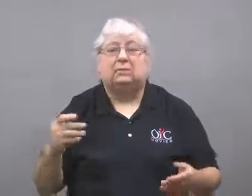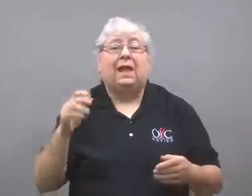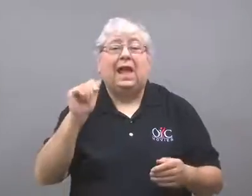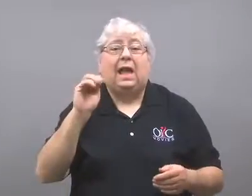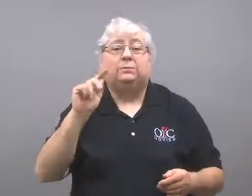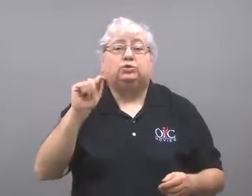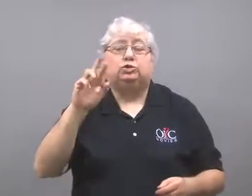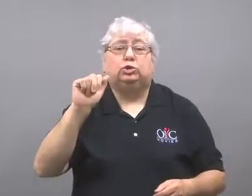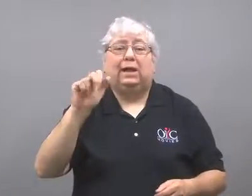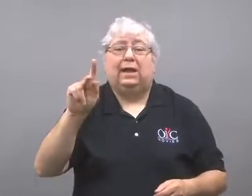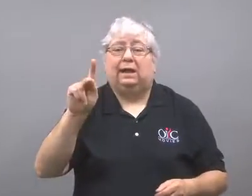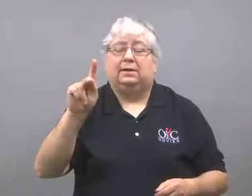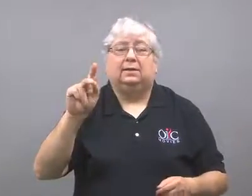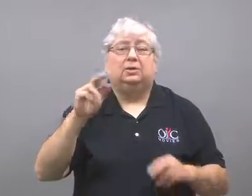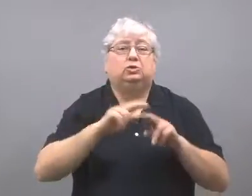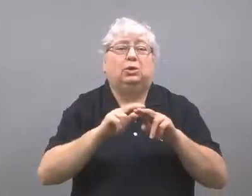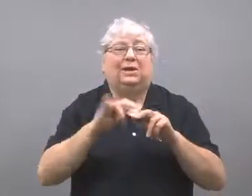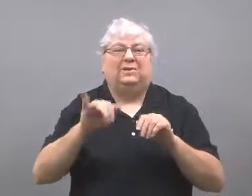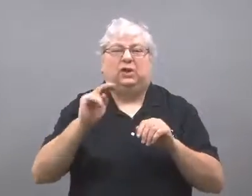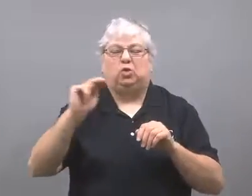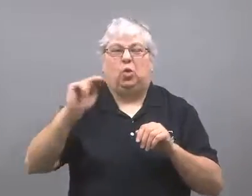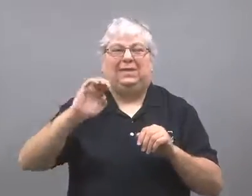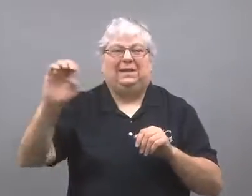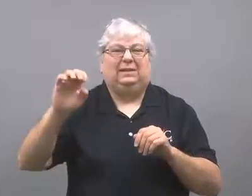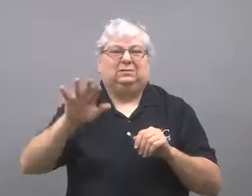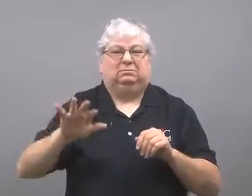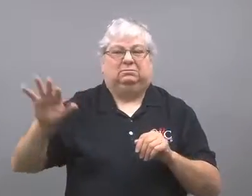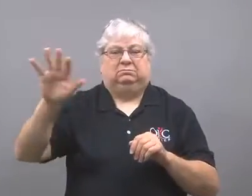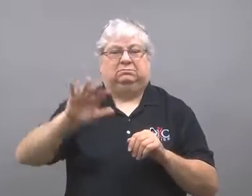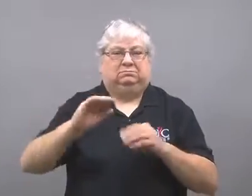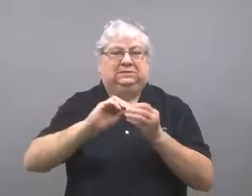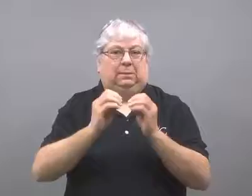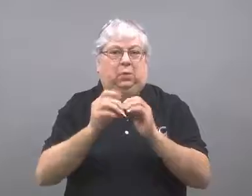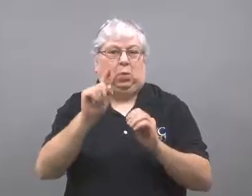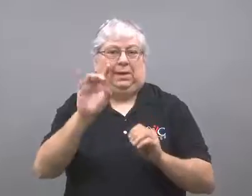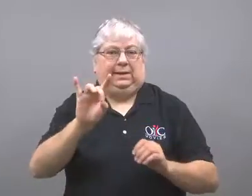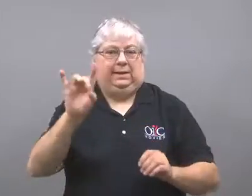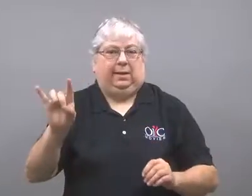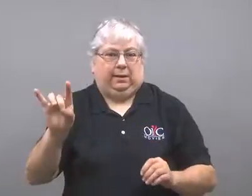Amtrak's Northeast Regional Train number 188